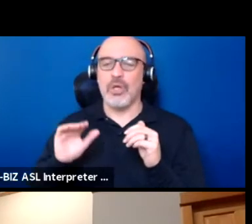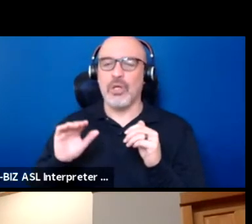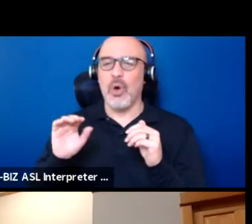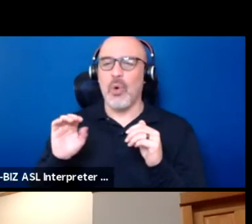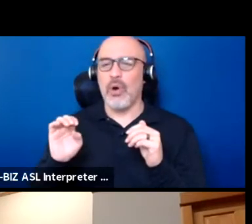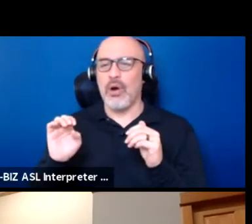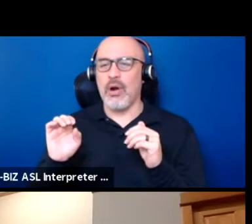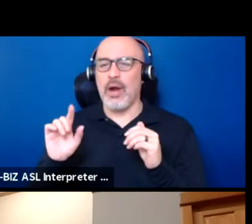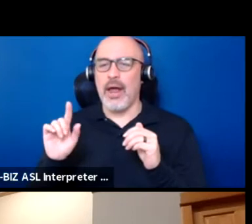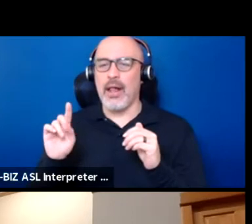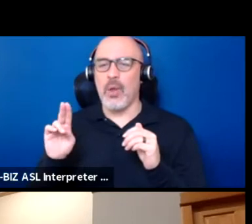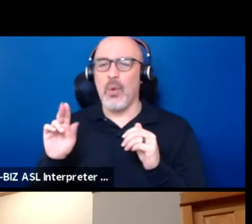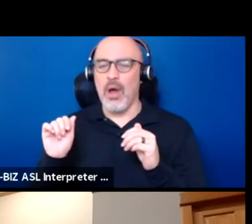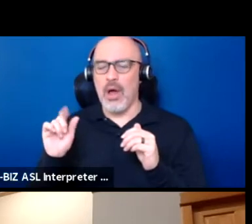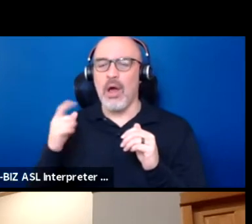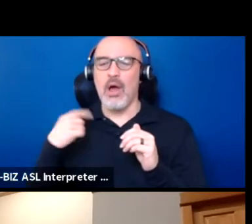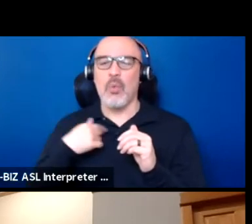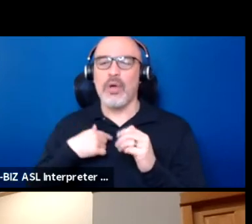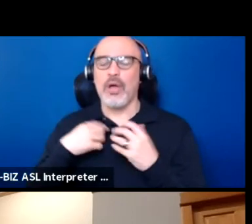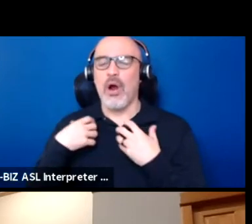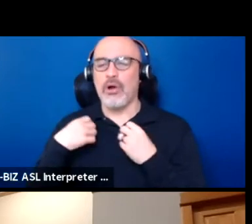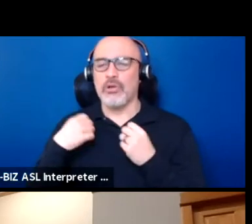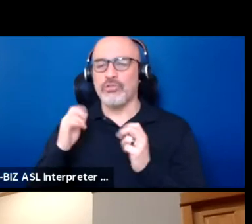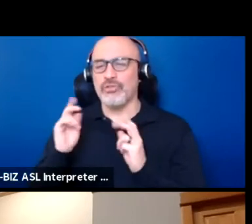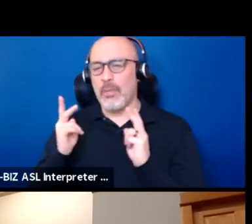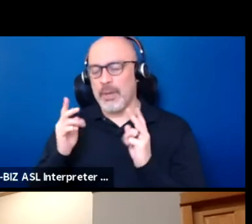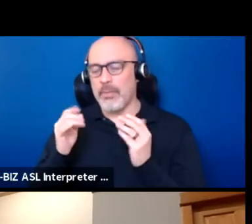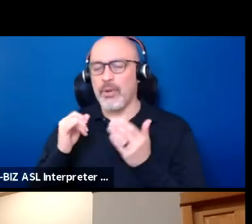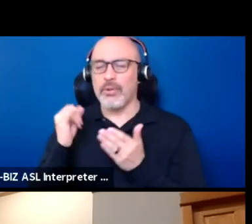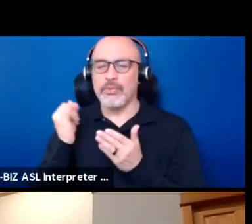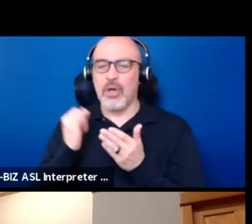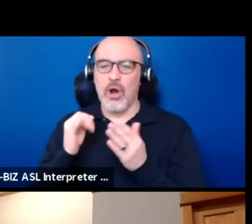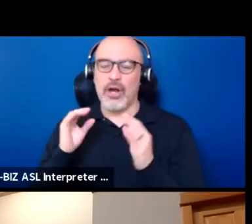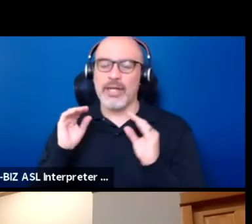We are the strong people. I'm an artist and educator and a storyteller.